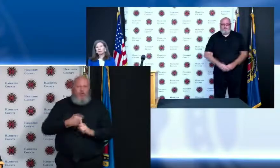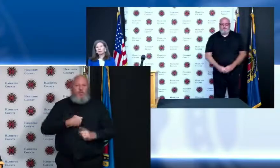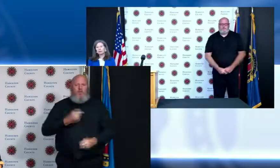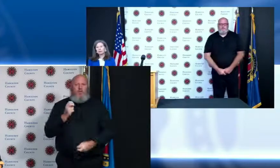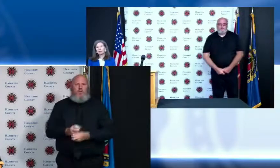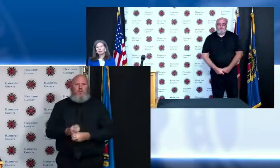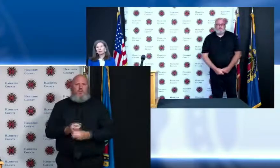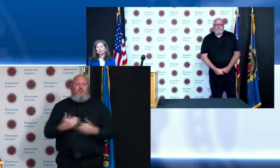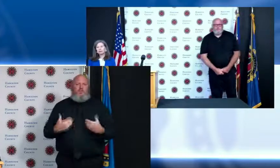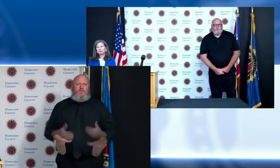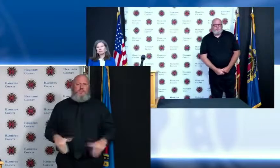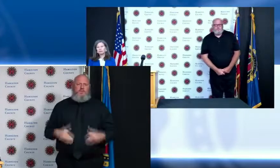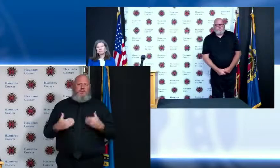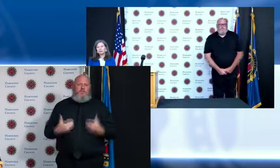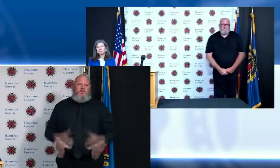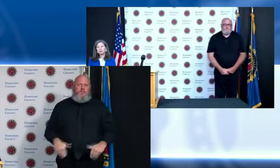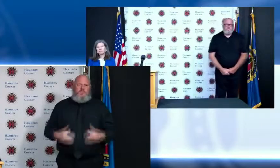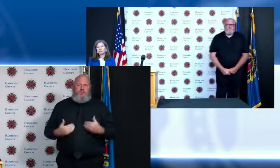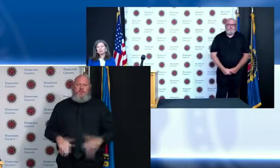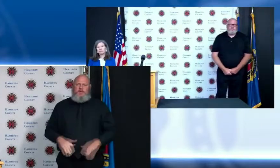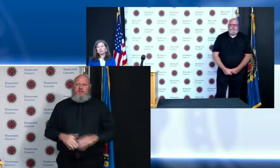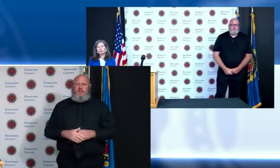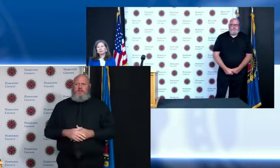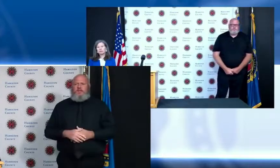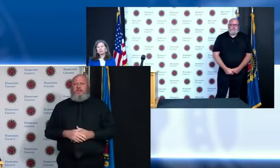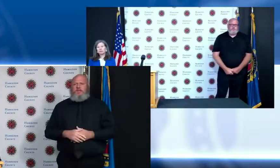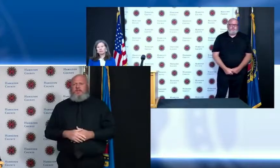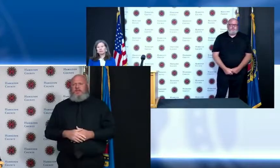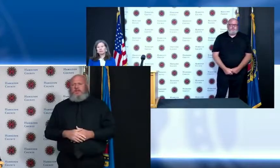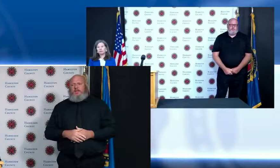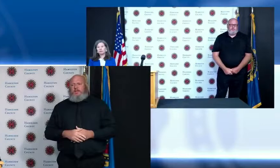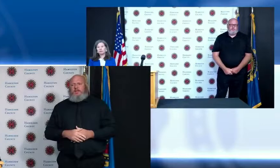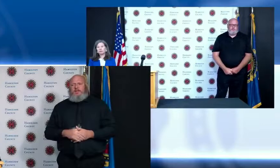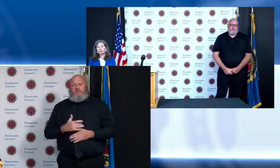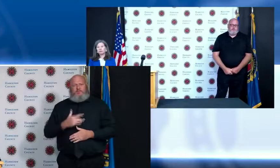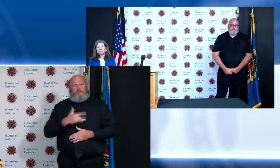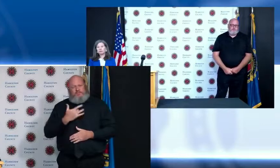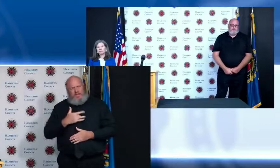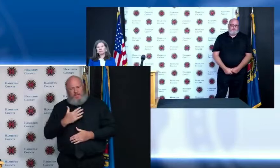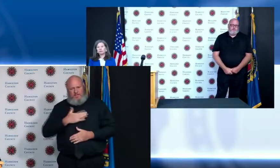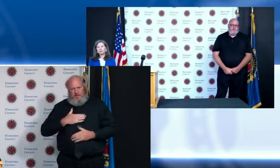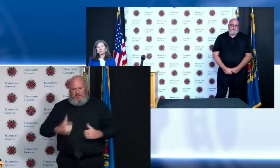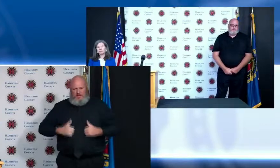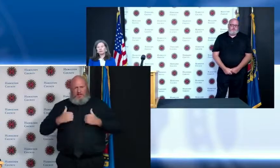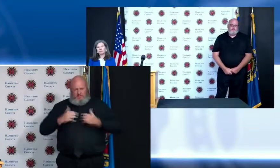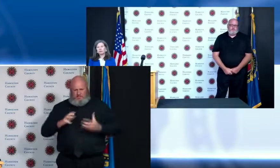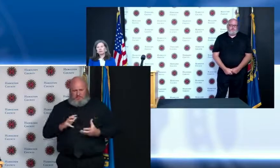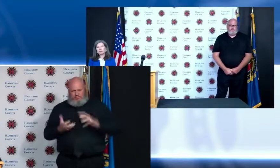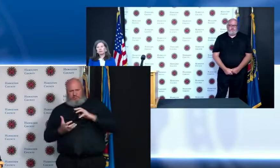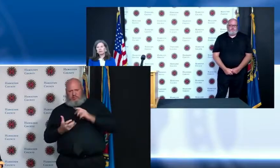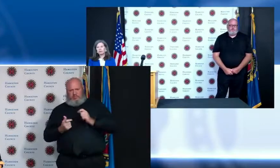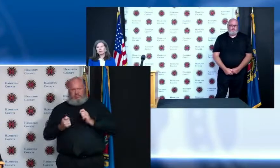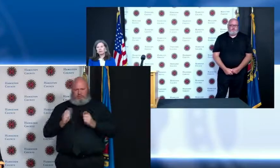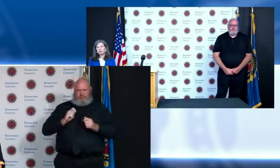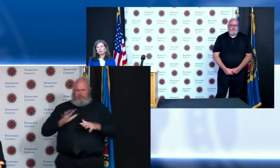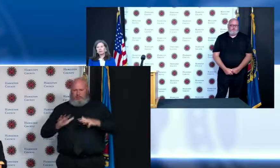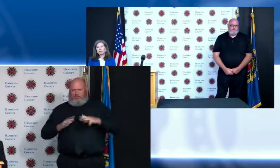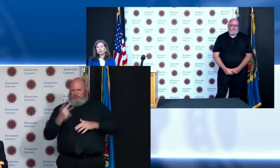it feels like a very dramatic shift in what we're dealing with here in Hamilton County